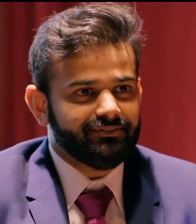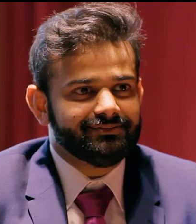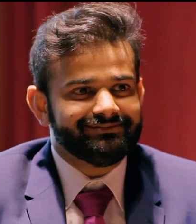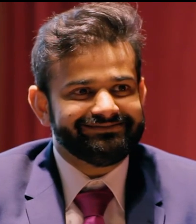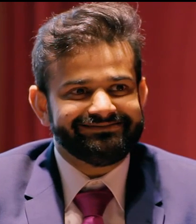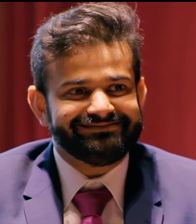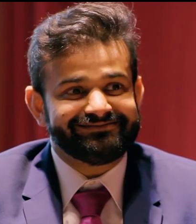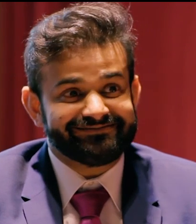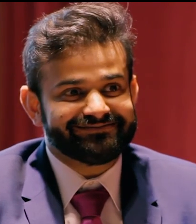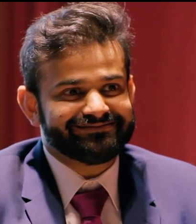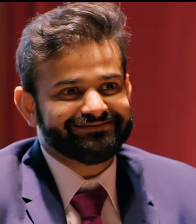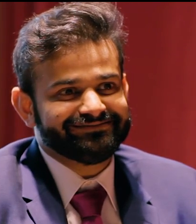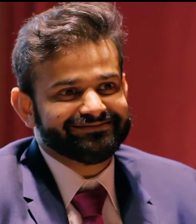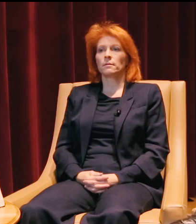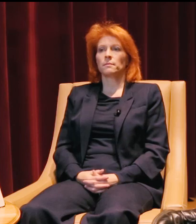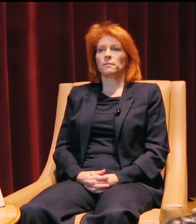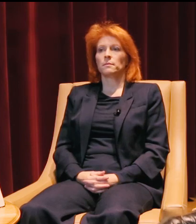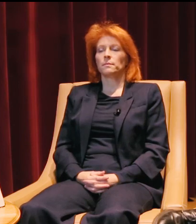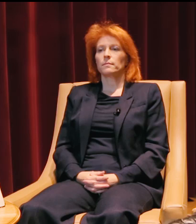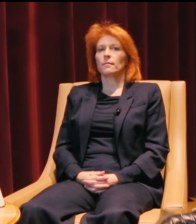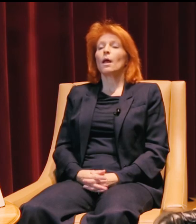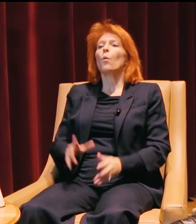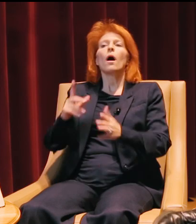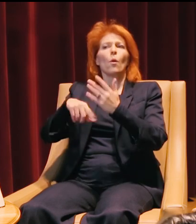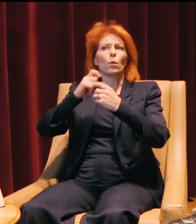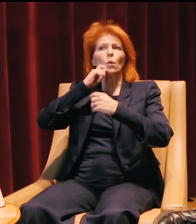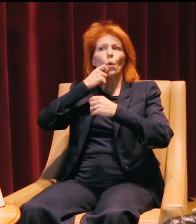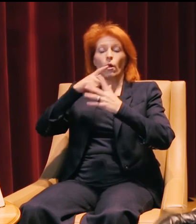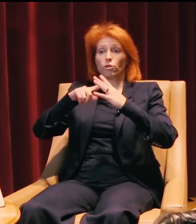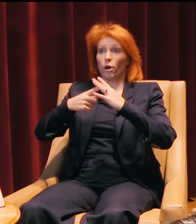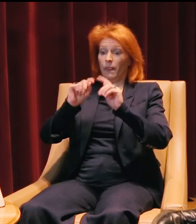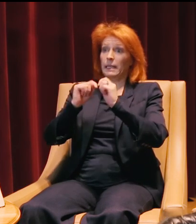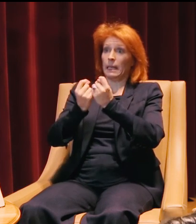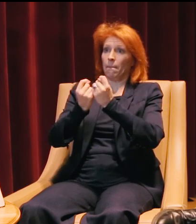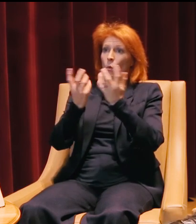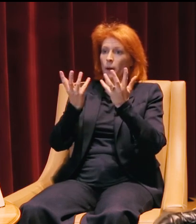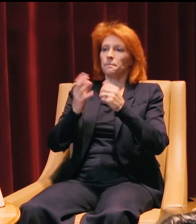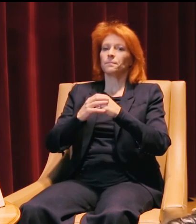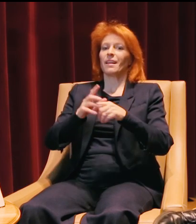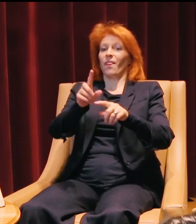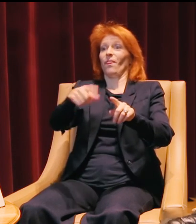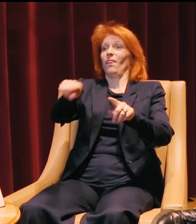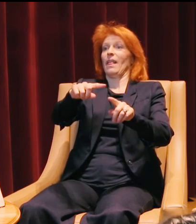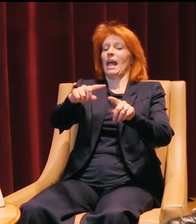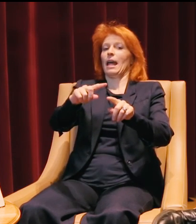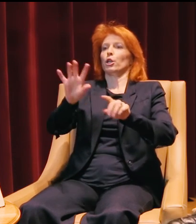or did you even have any that you'd like to share? What was cool about starting that team was they actually got to choose